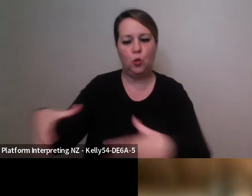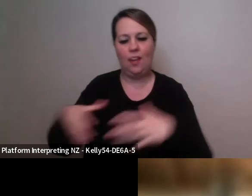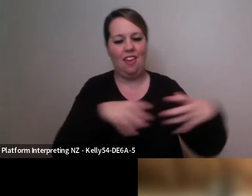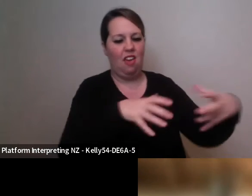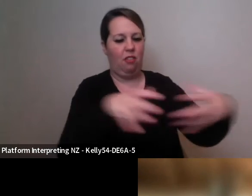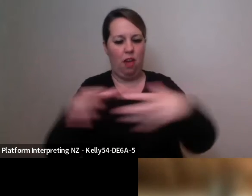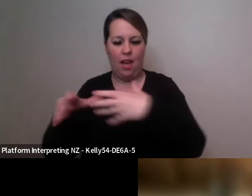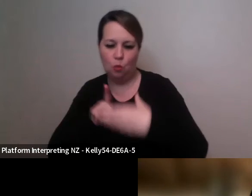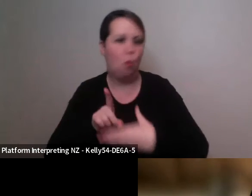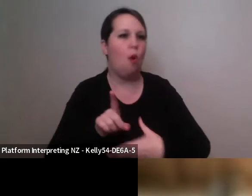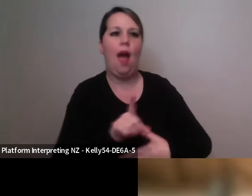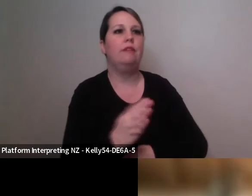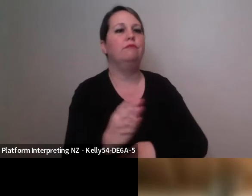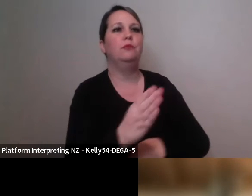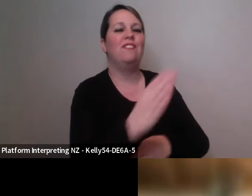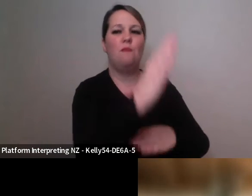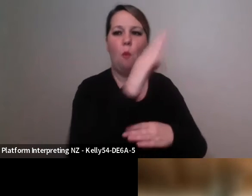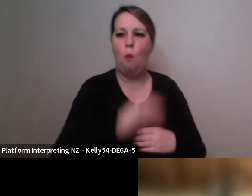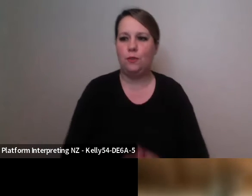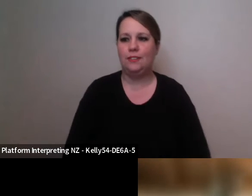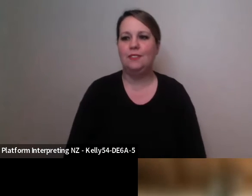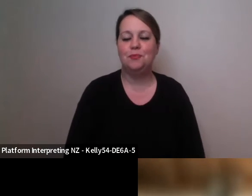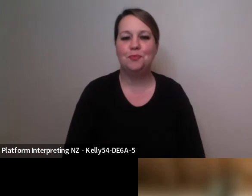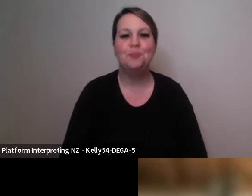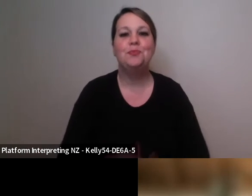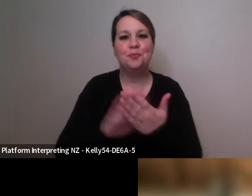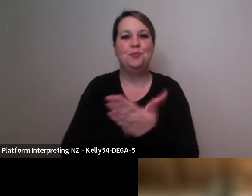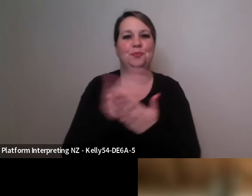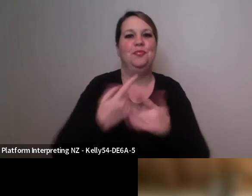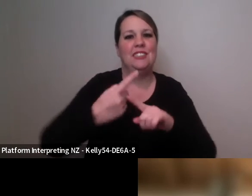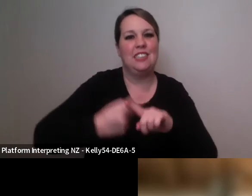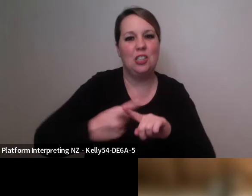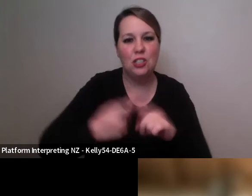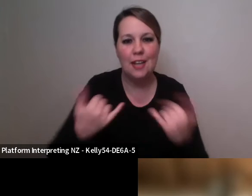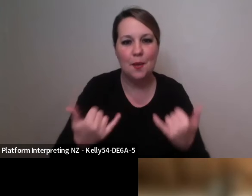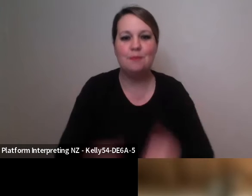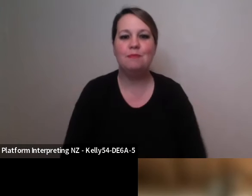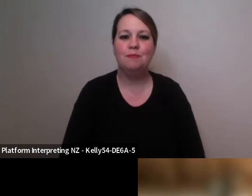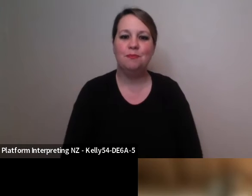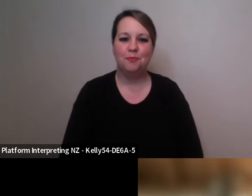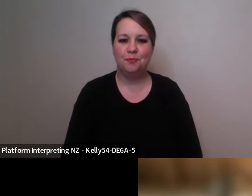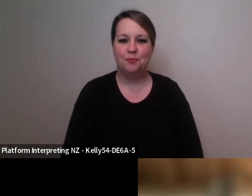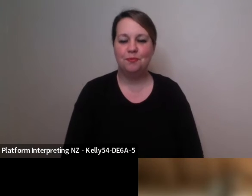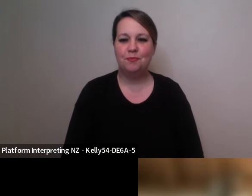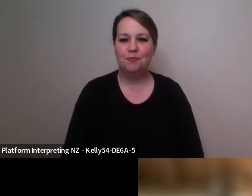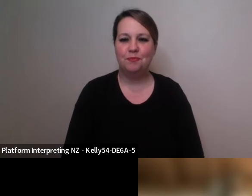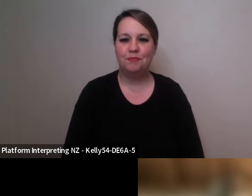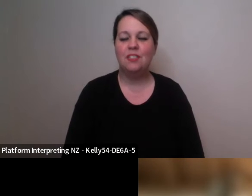our everyday lives, richer for this conversation, allied together in thoughts and hearts and as